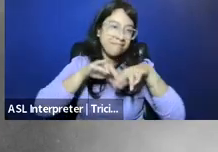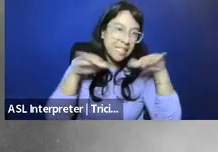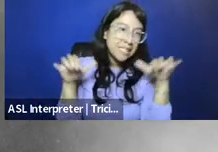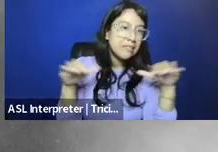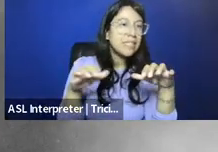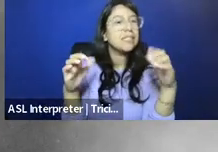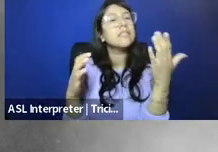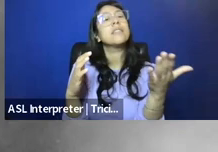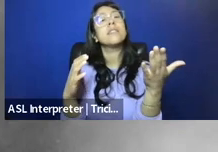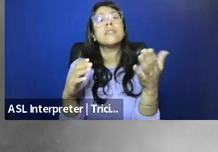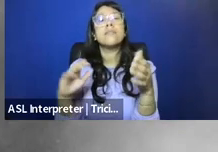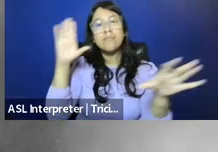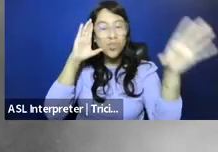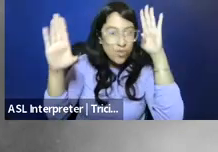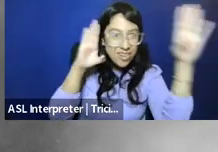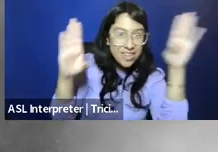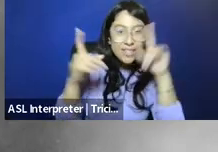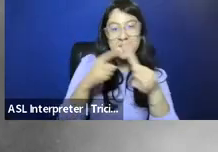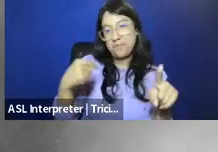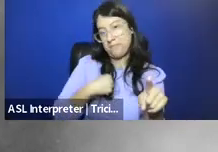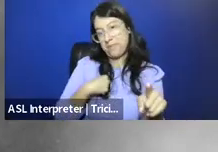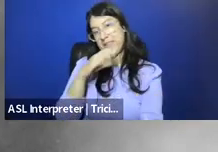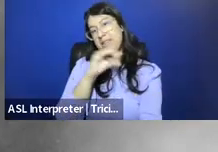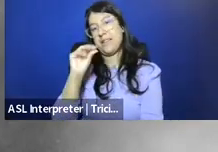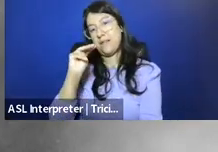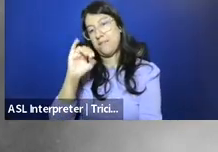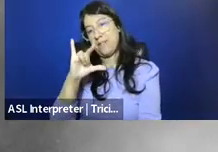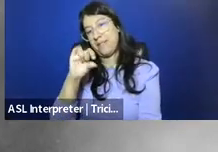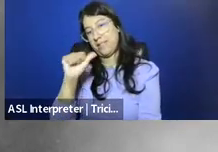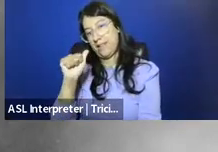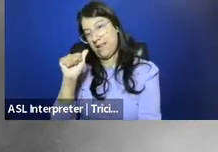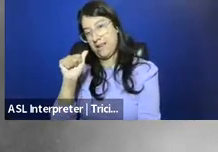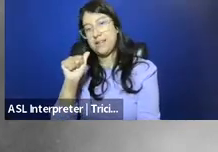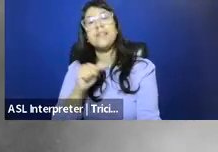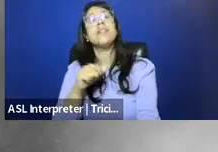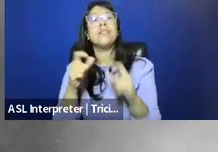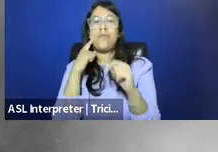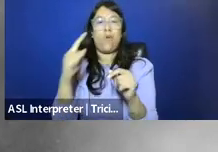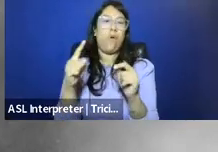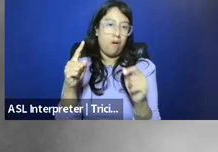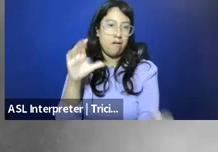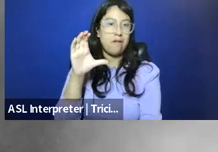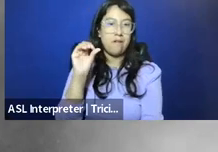is to do some greetings from me and Melissa Gira Grant, the co-organizers of ComstockCon.